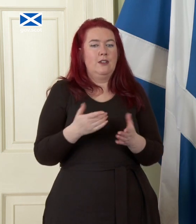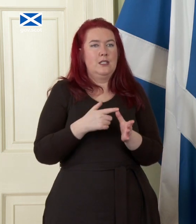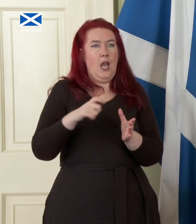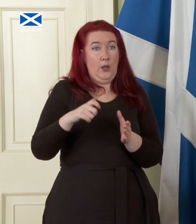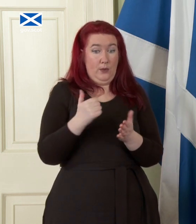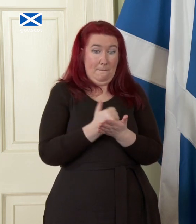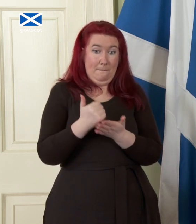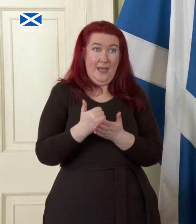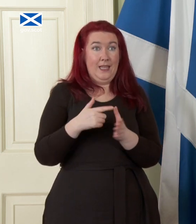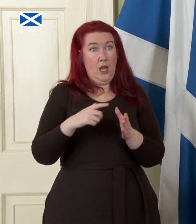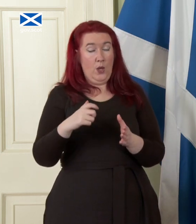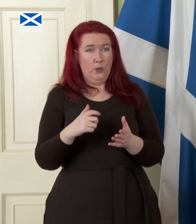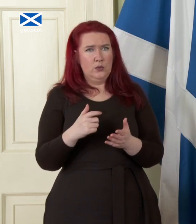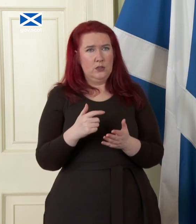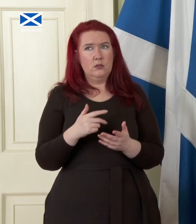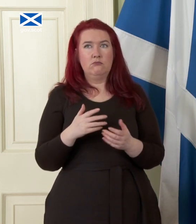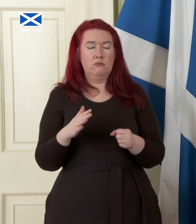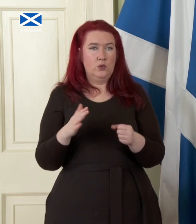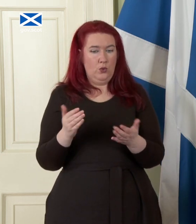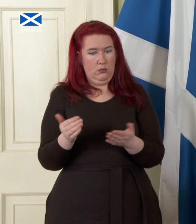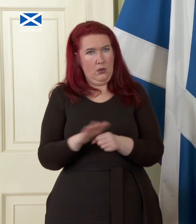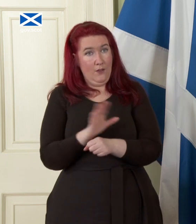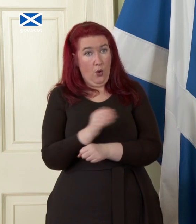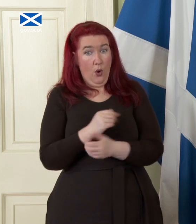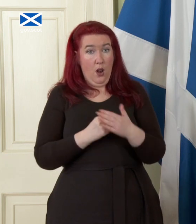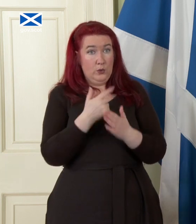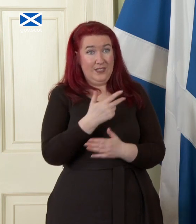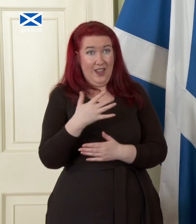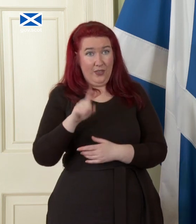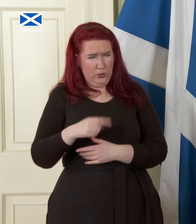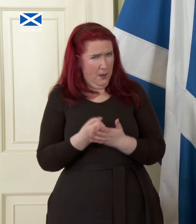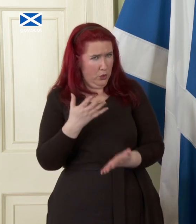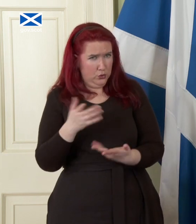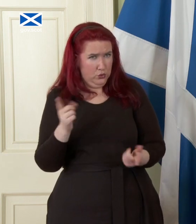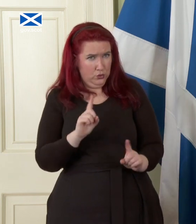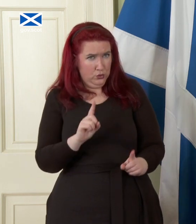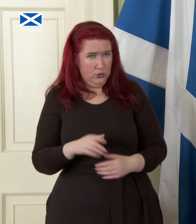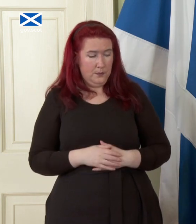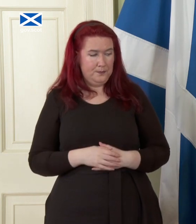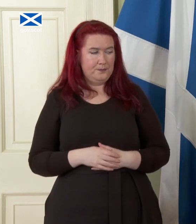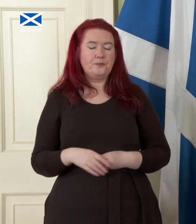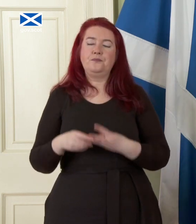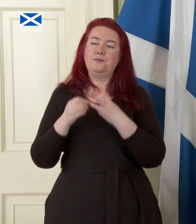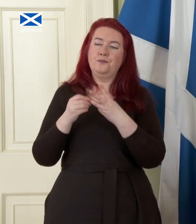would be to the tune of 85 000 pounds okay on the third question um I want to come back to the